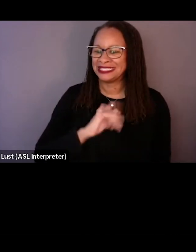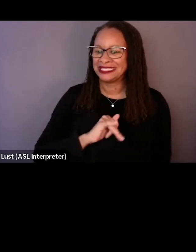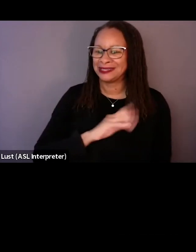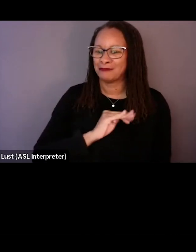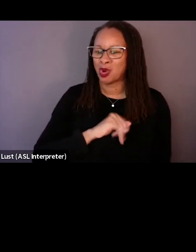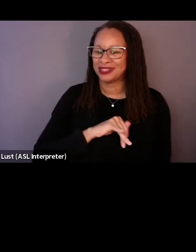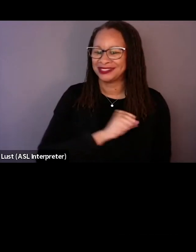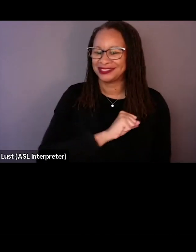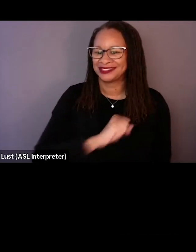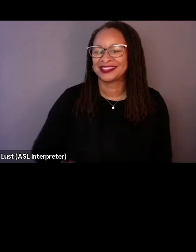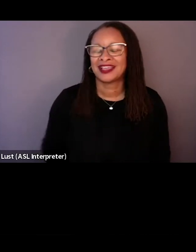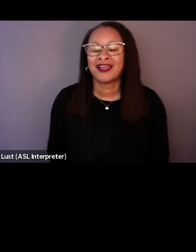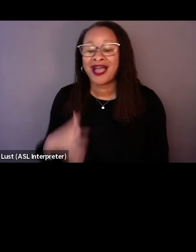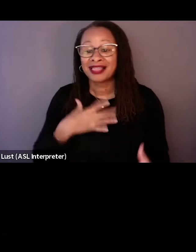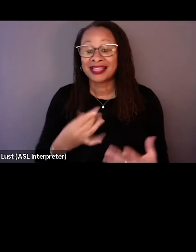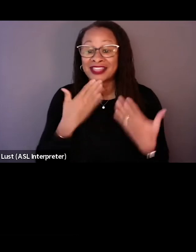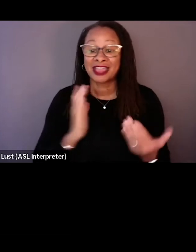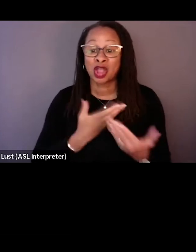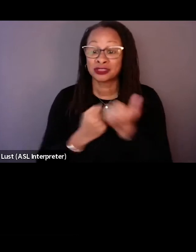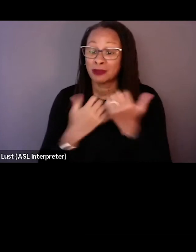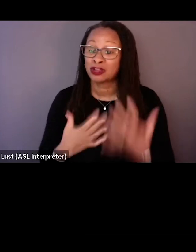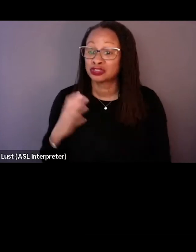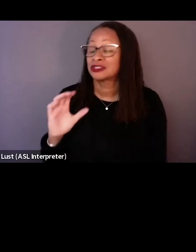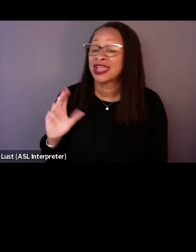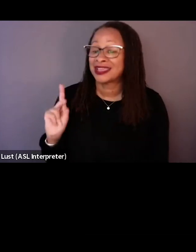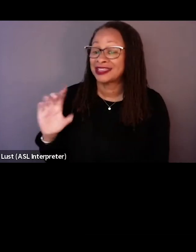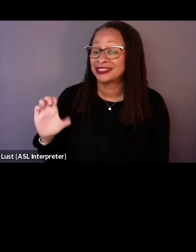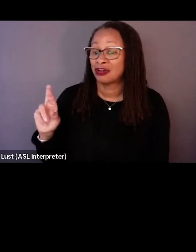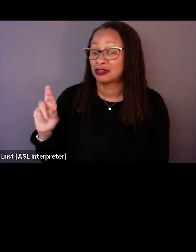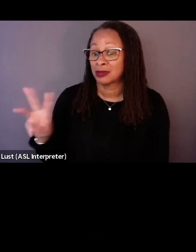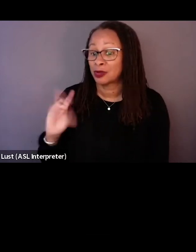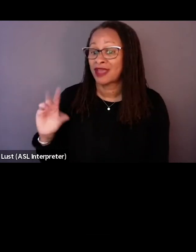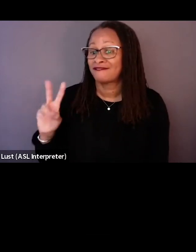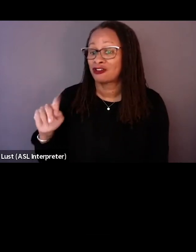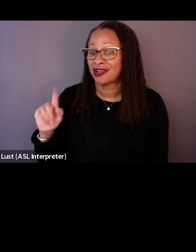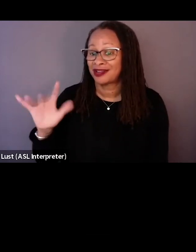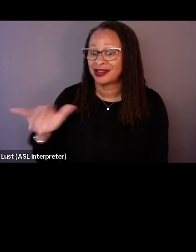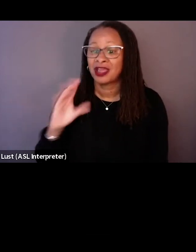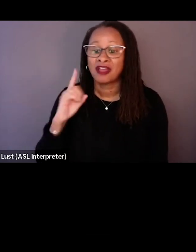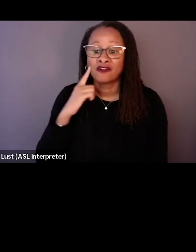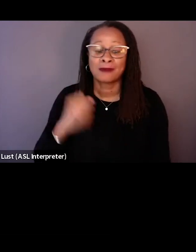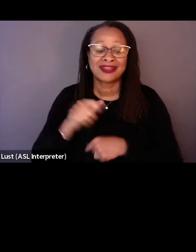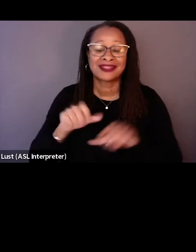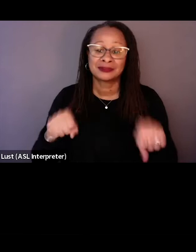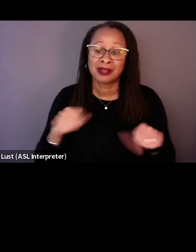I'd like to thank our sponsors, KCRW and Variety for making this possible.